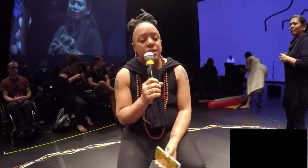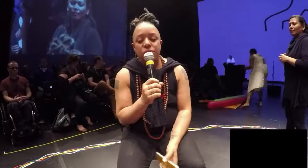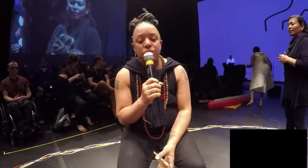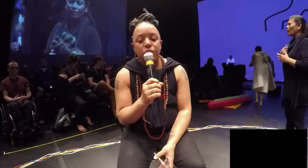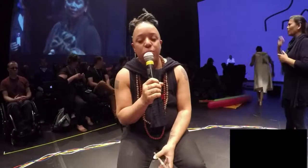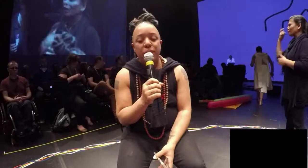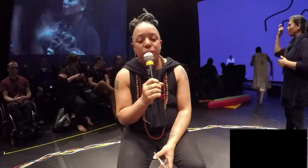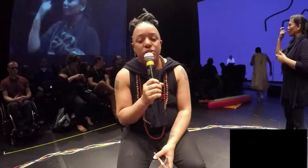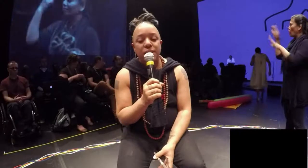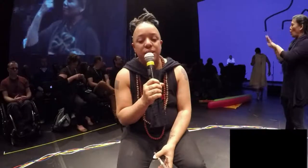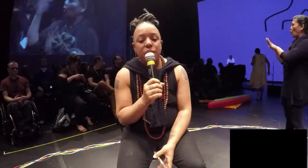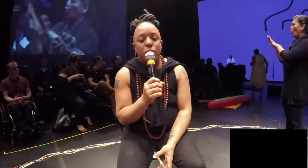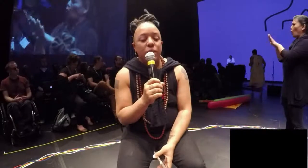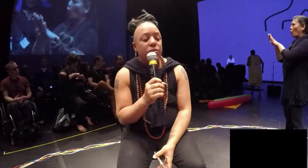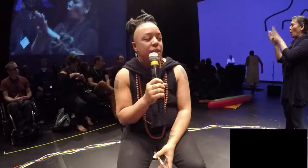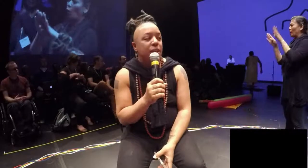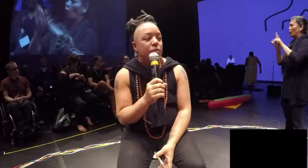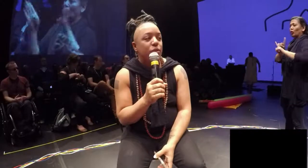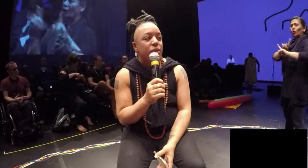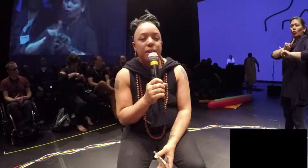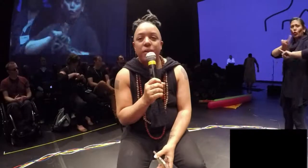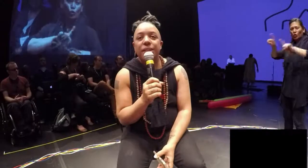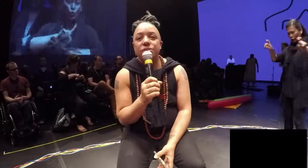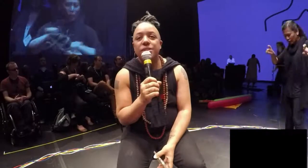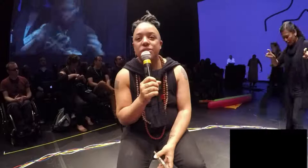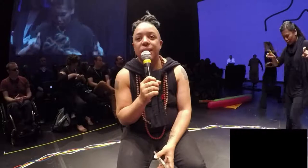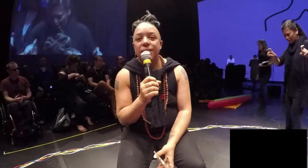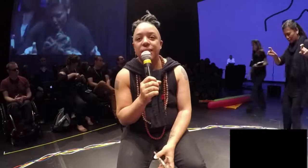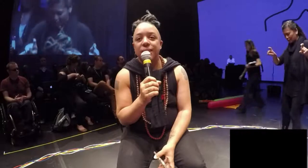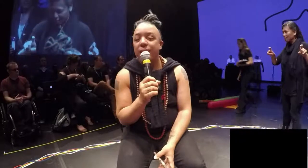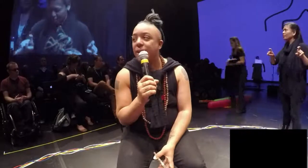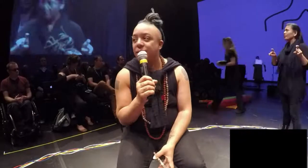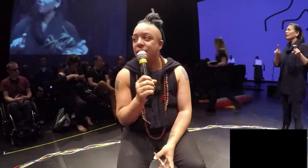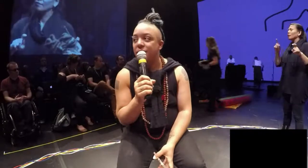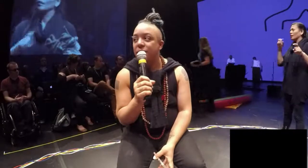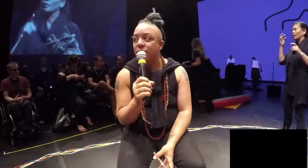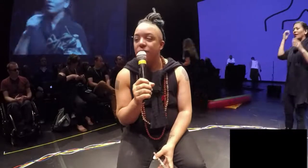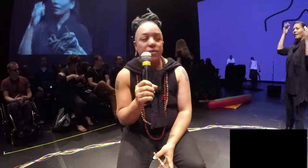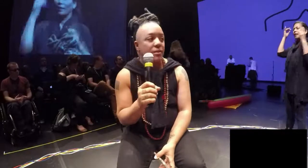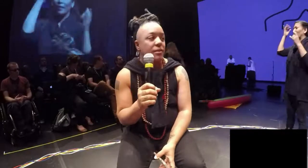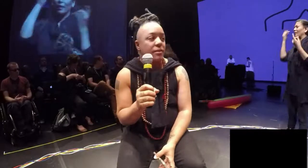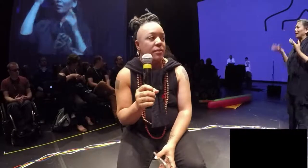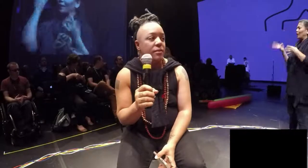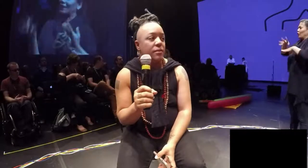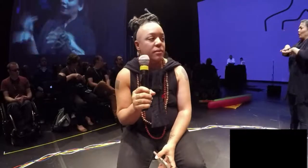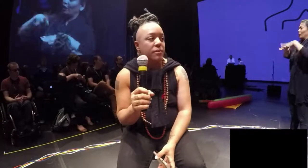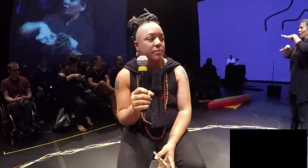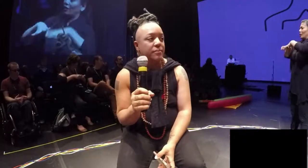sort of an opening question what you think of when you think about intersectionality and theatre? [ Spectators sit around the perimeter of